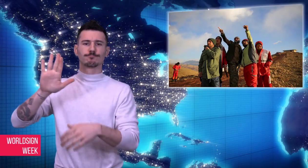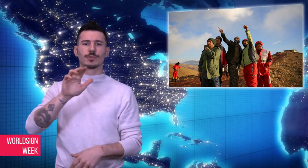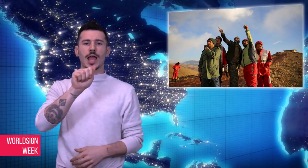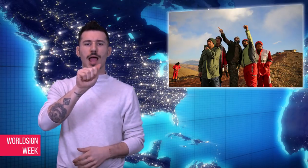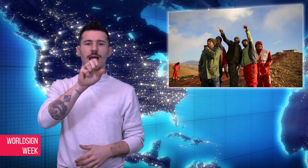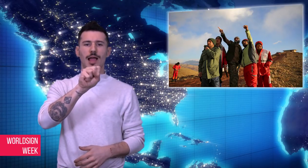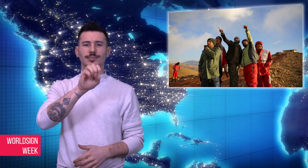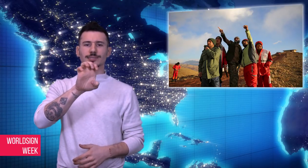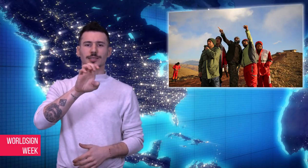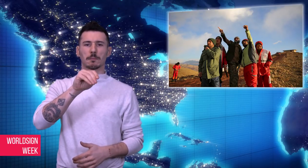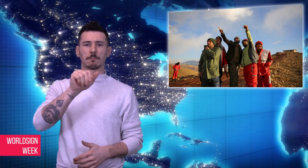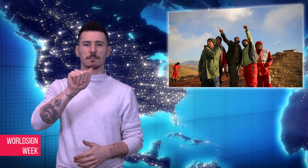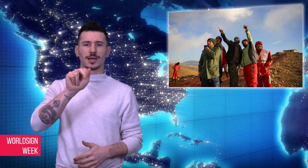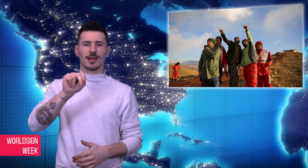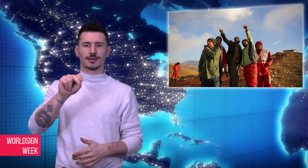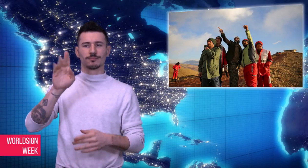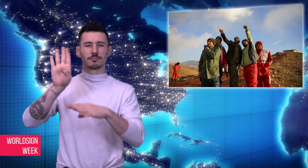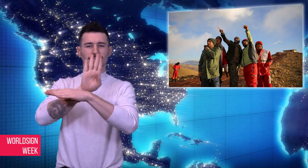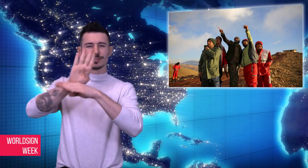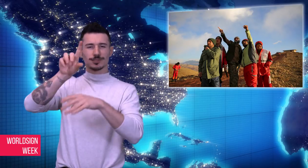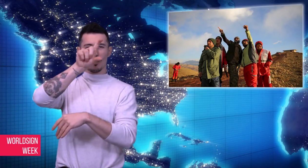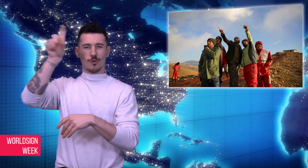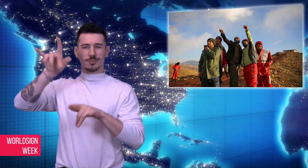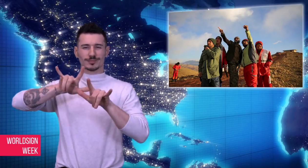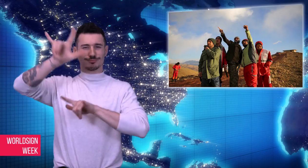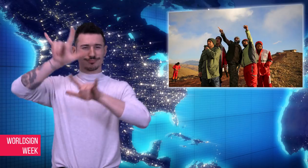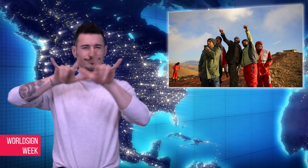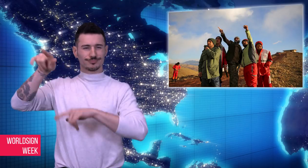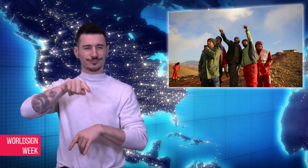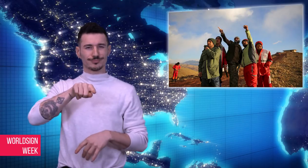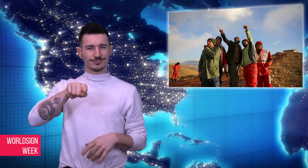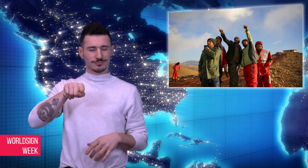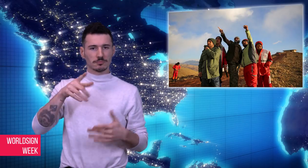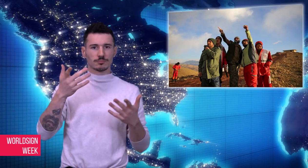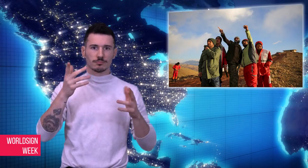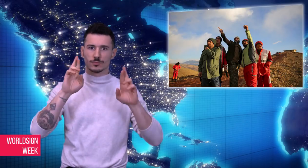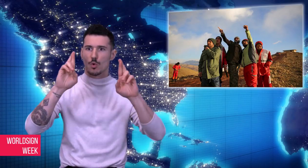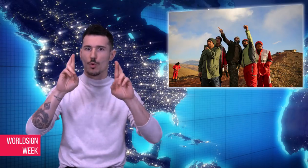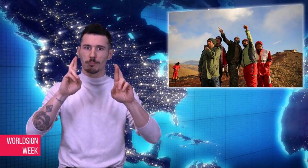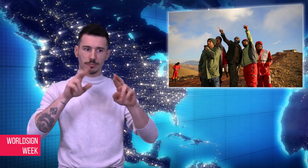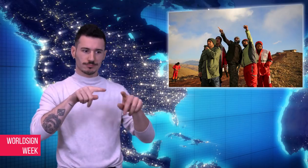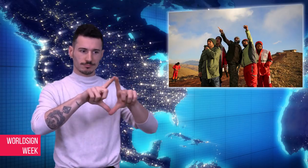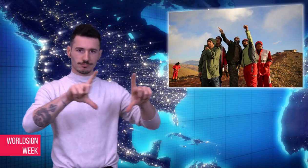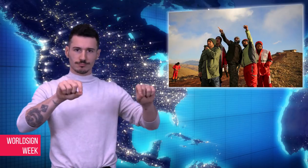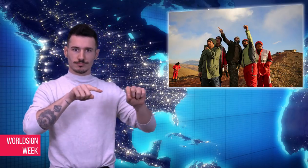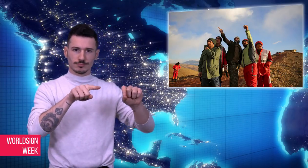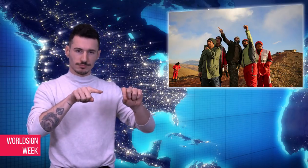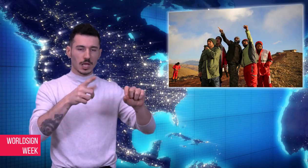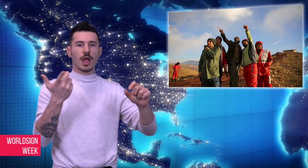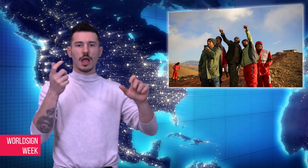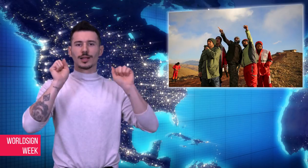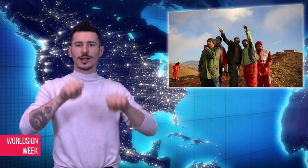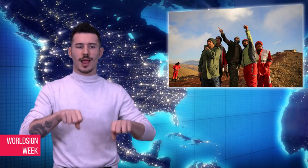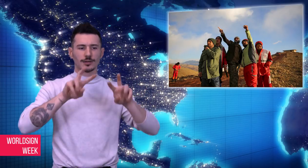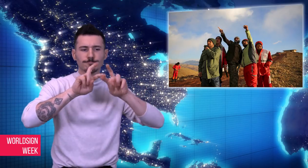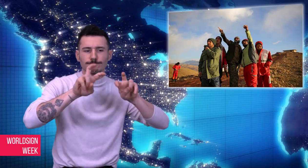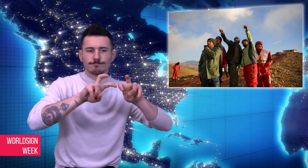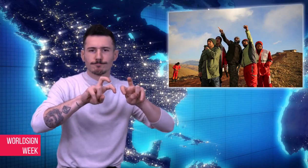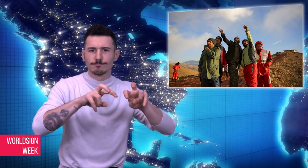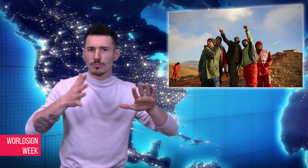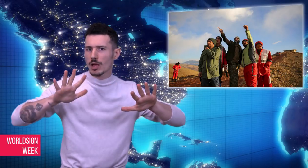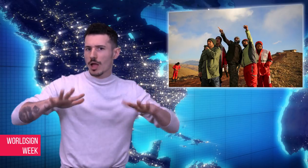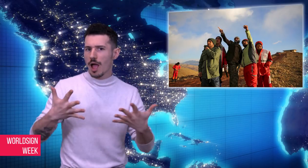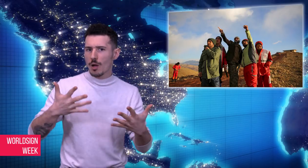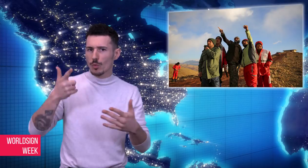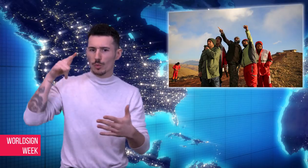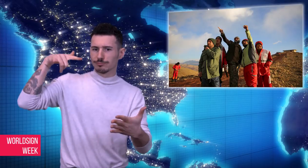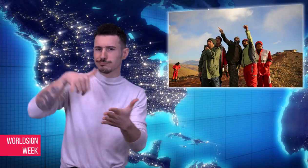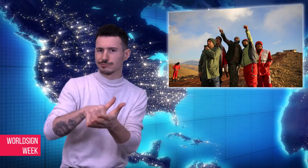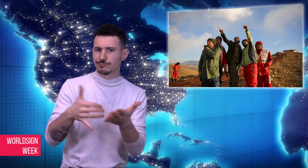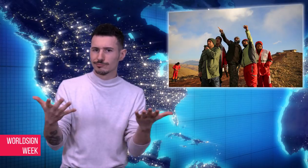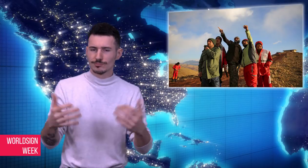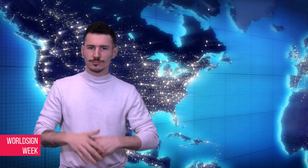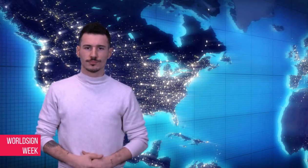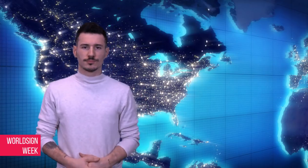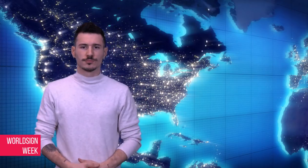find out what happened.